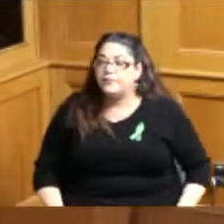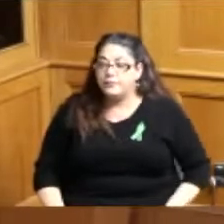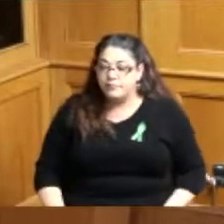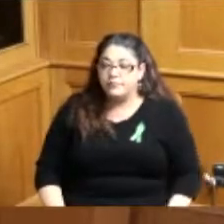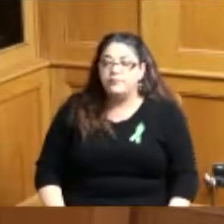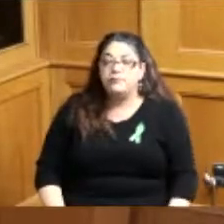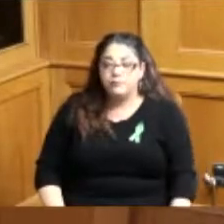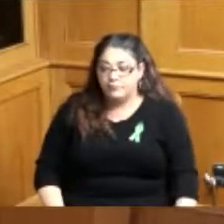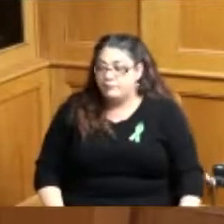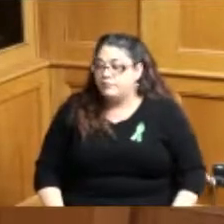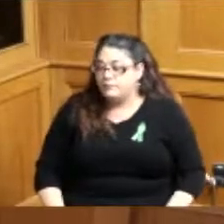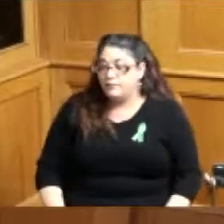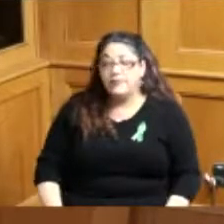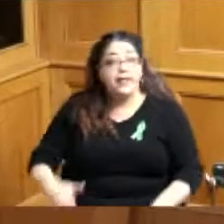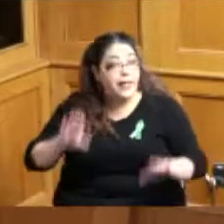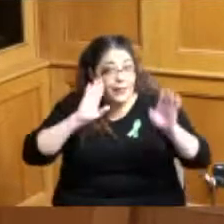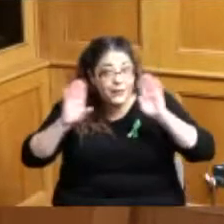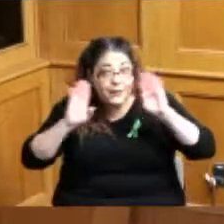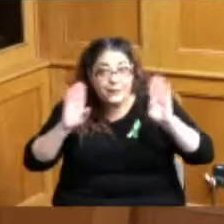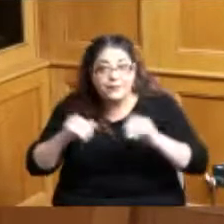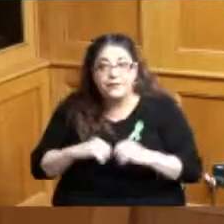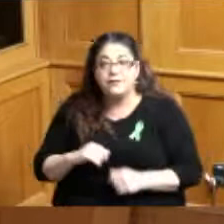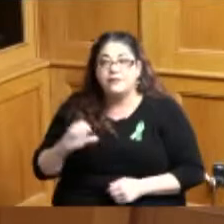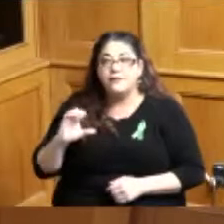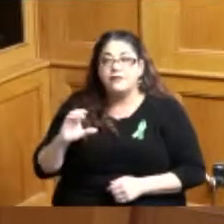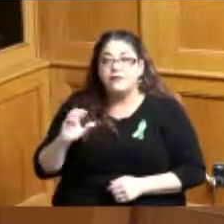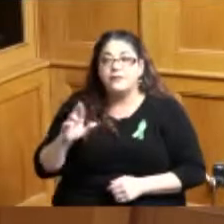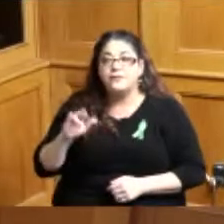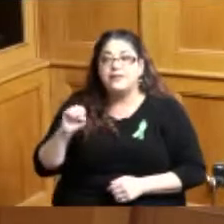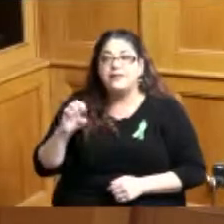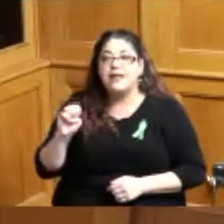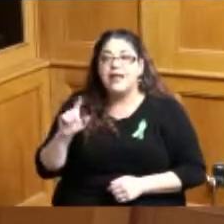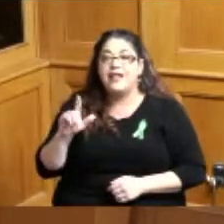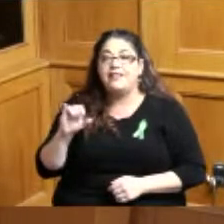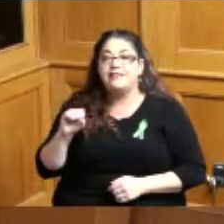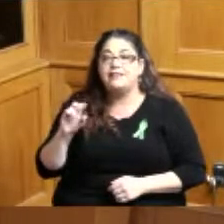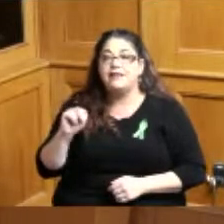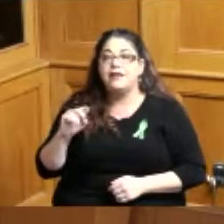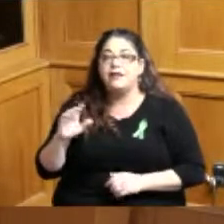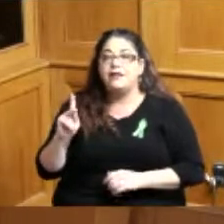hello Board of County Commissioners my name is Chris Ellison I'm with the cable academy we are a